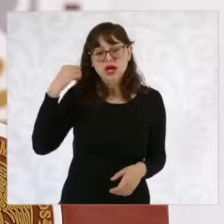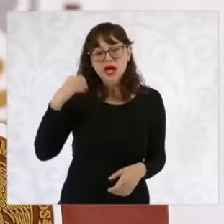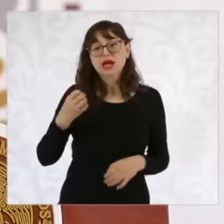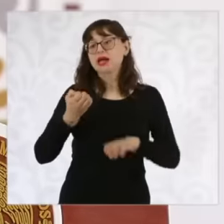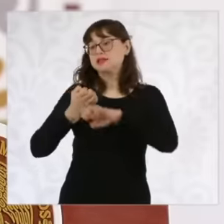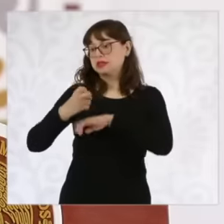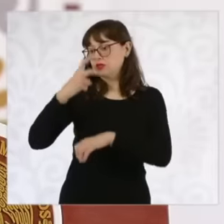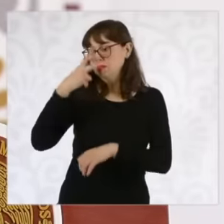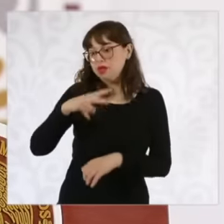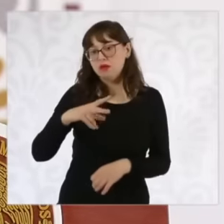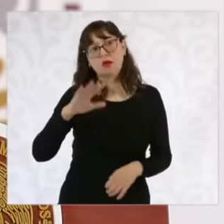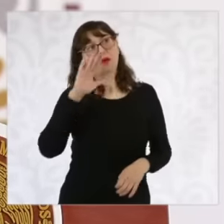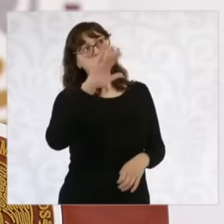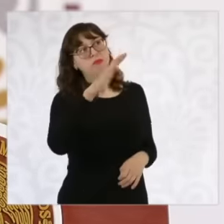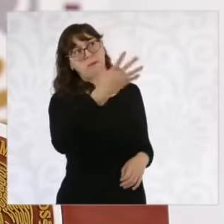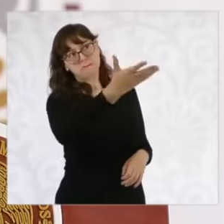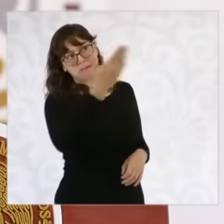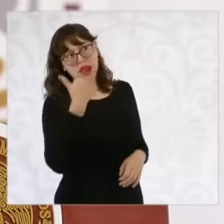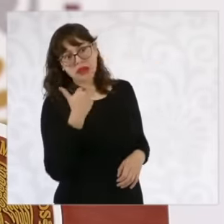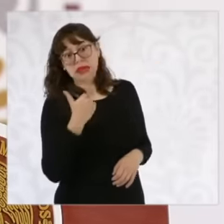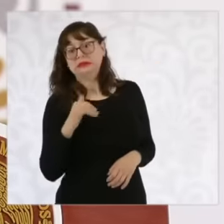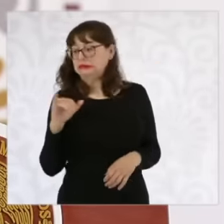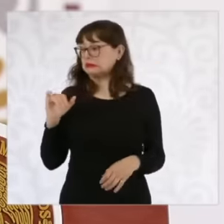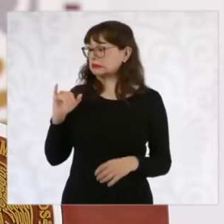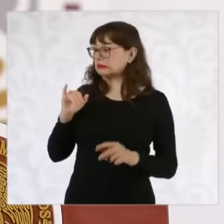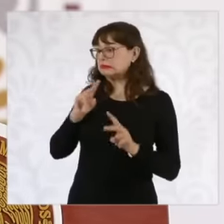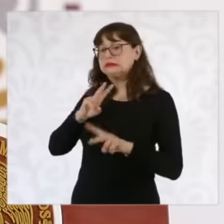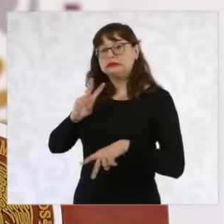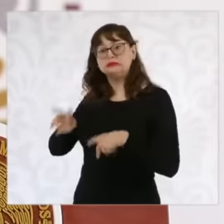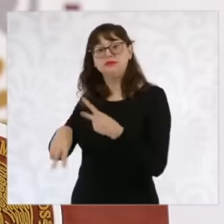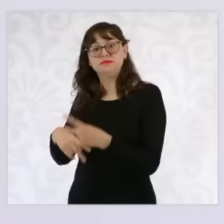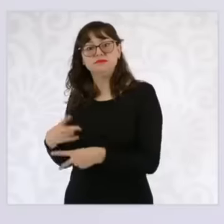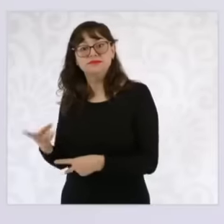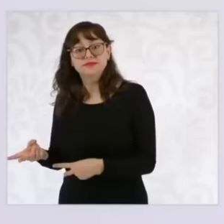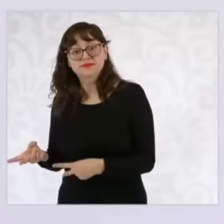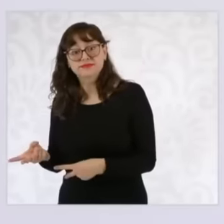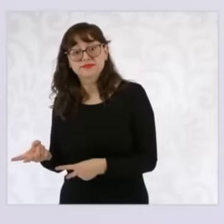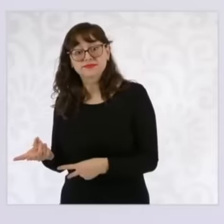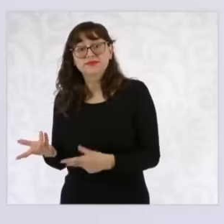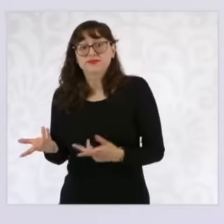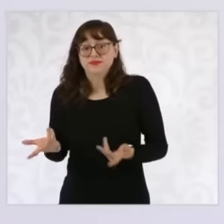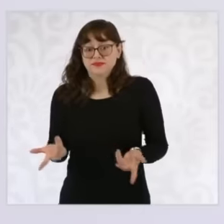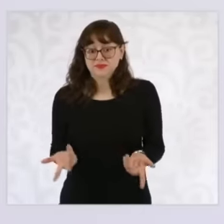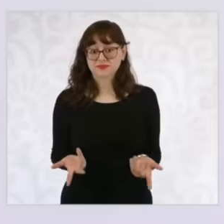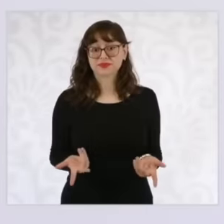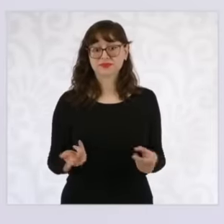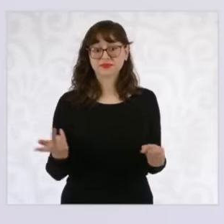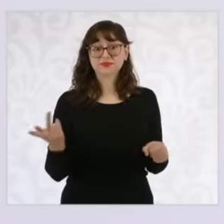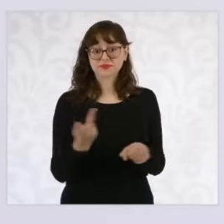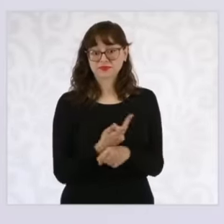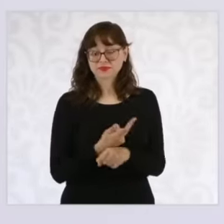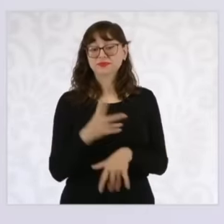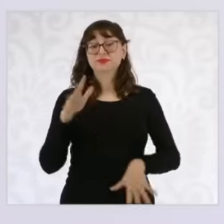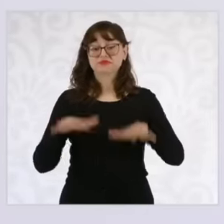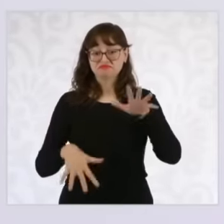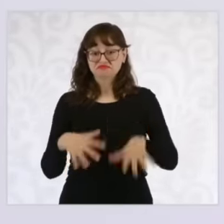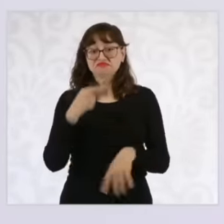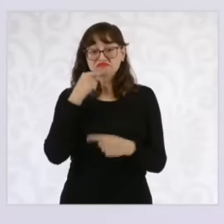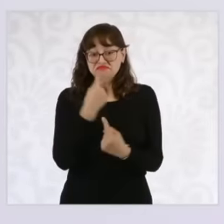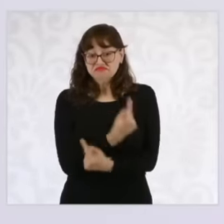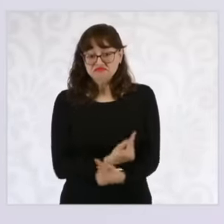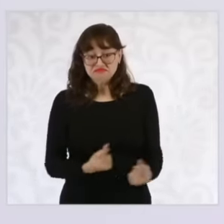other places and sometimes those families even work with their children or they have no place to leave.